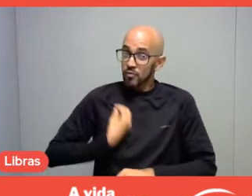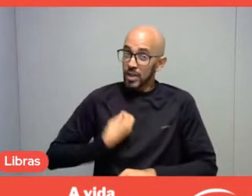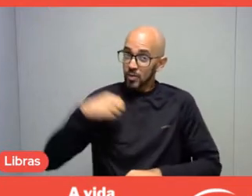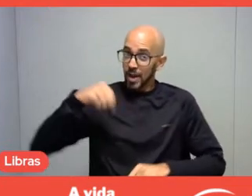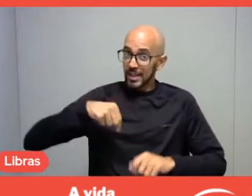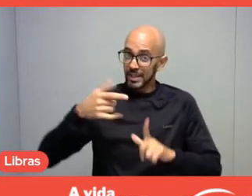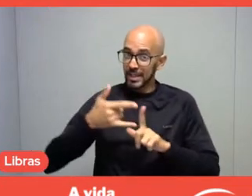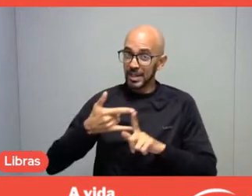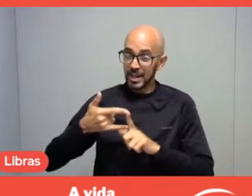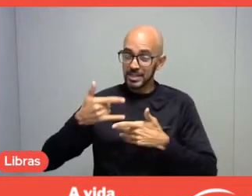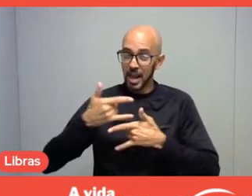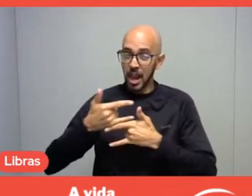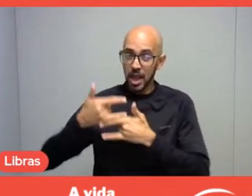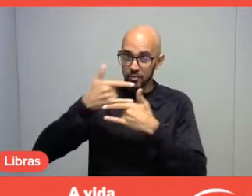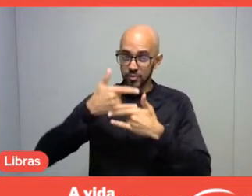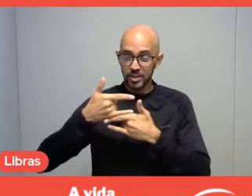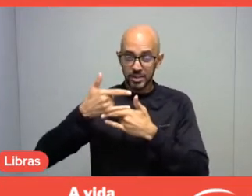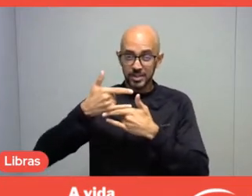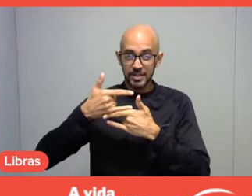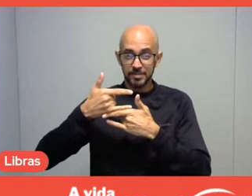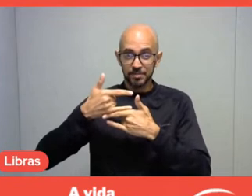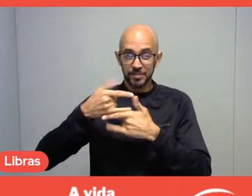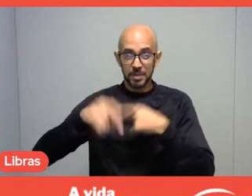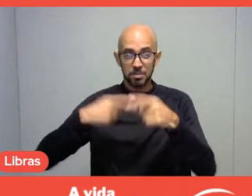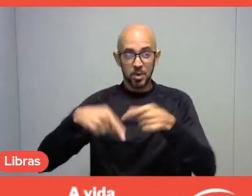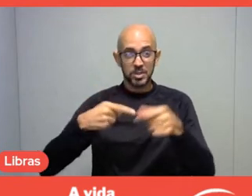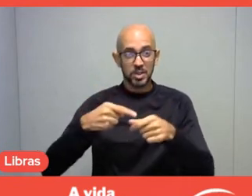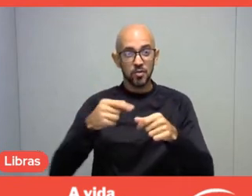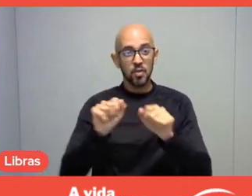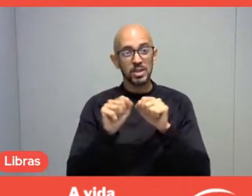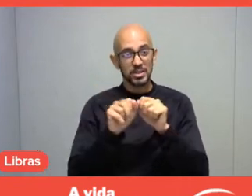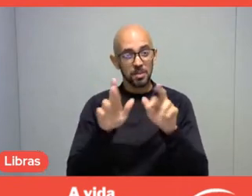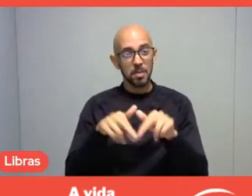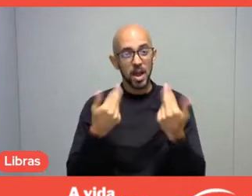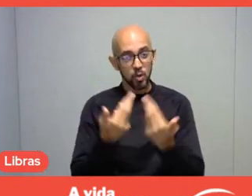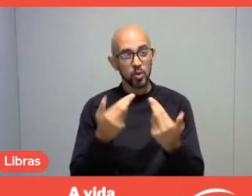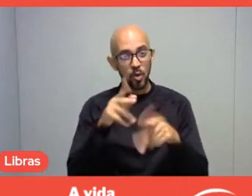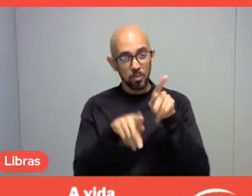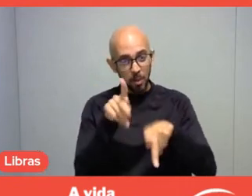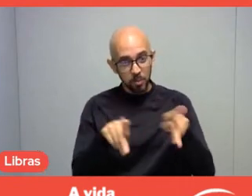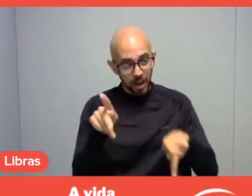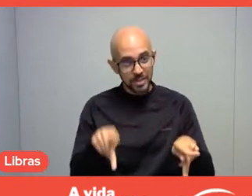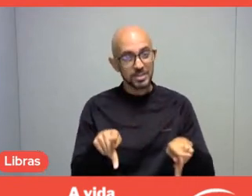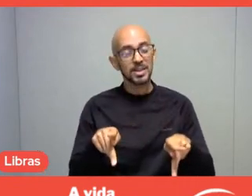I'm going to have a meeting with the local population so that we can think about alternatives related to leisure.